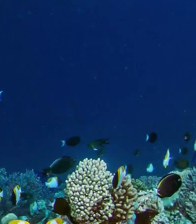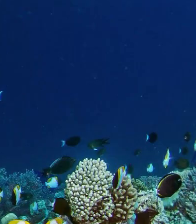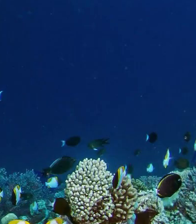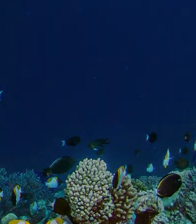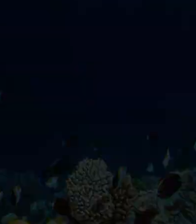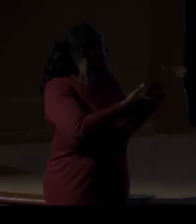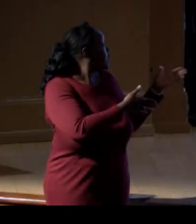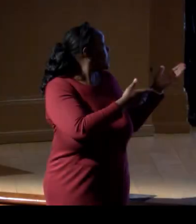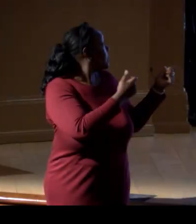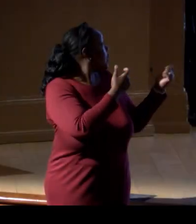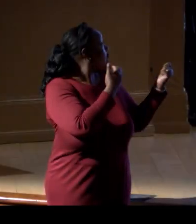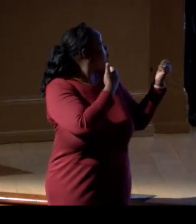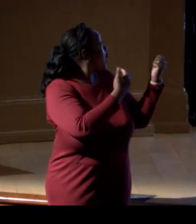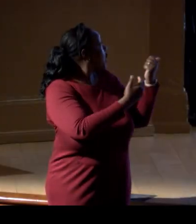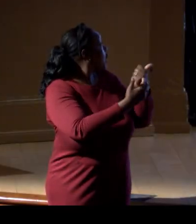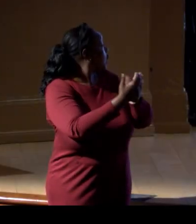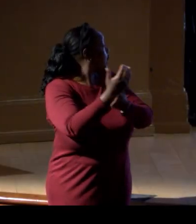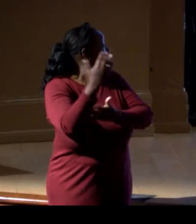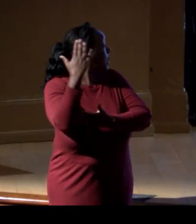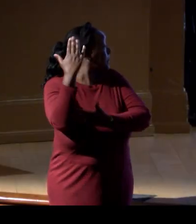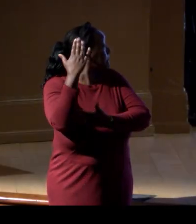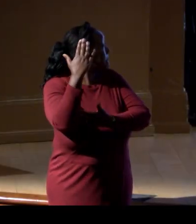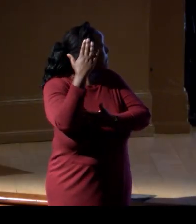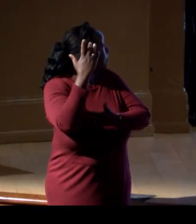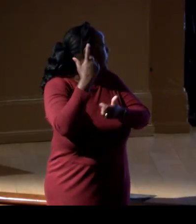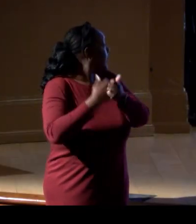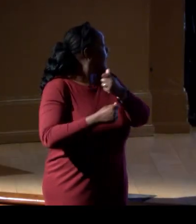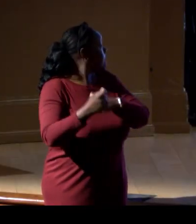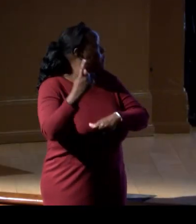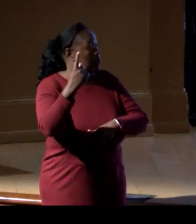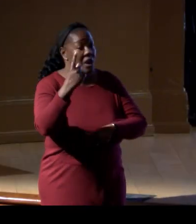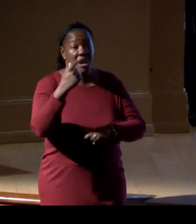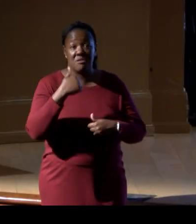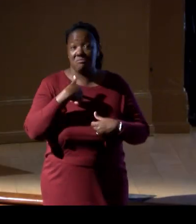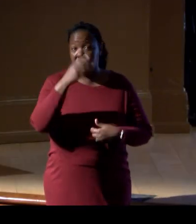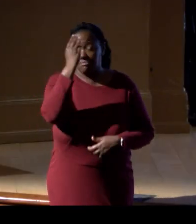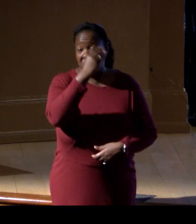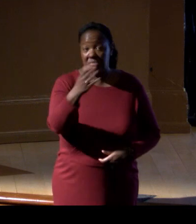Good morning, everyone. First of all, a disclaimer, I don't know much about environmental DNA.